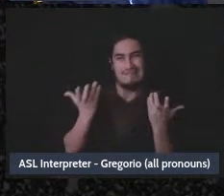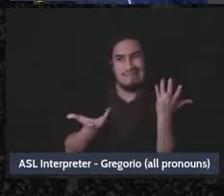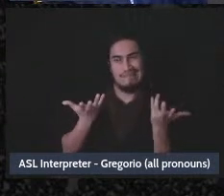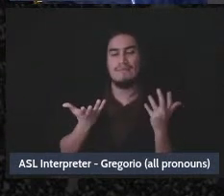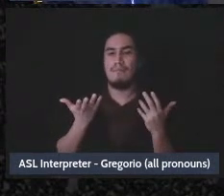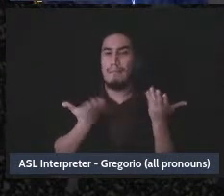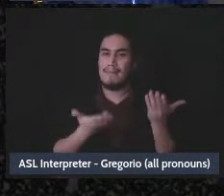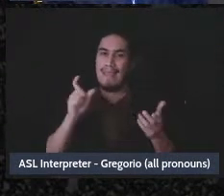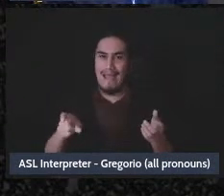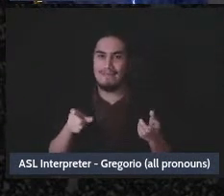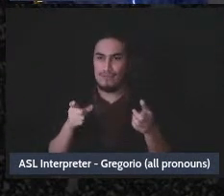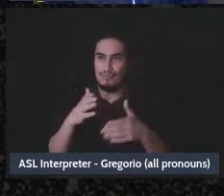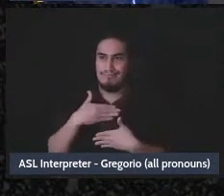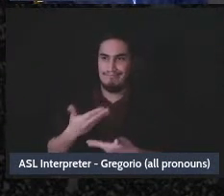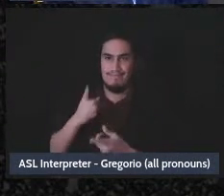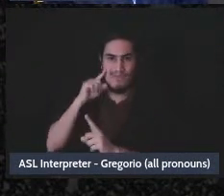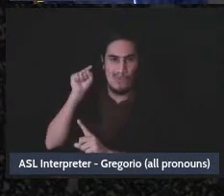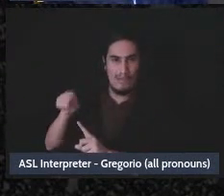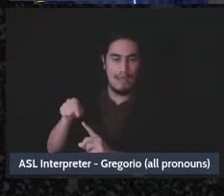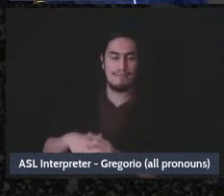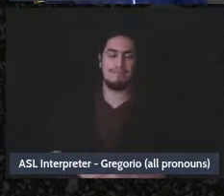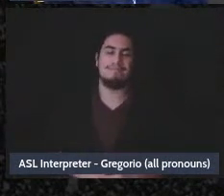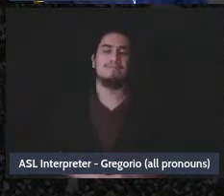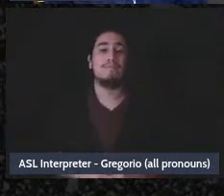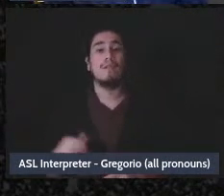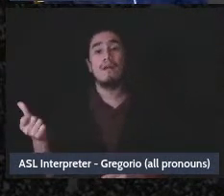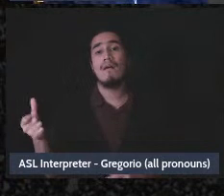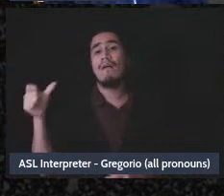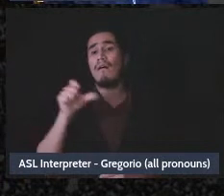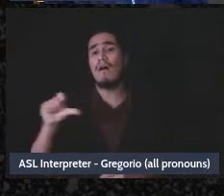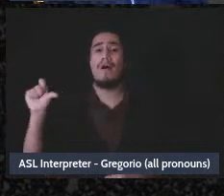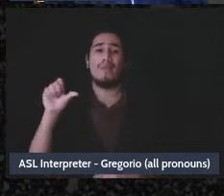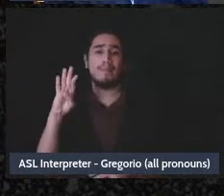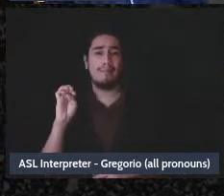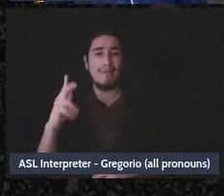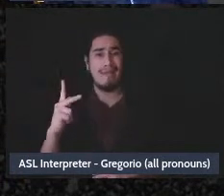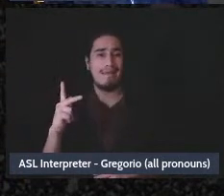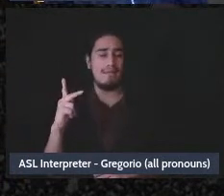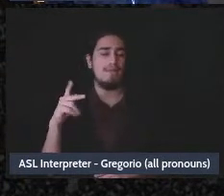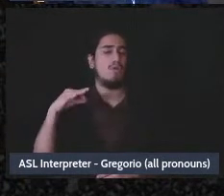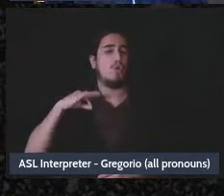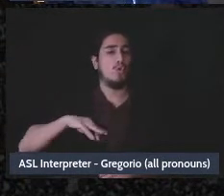There are some banks and credit unions out there that-that do offer this, and you know I know